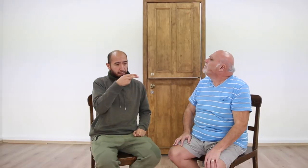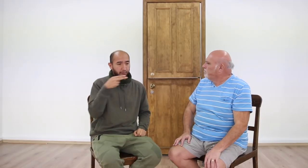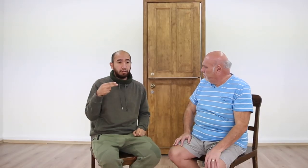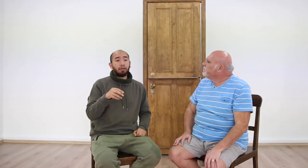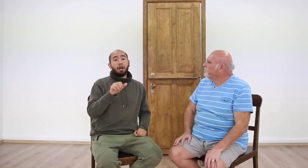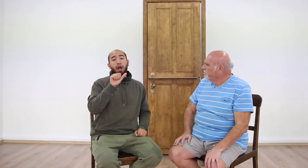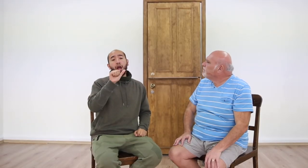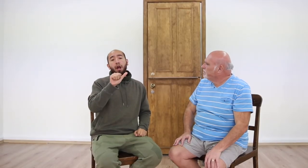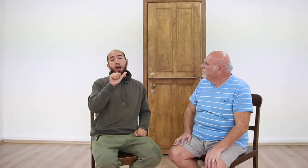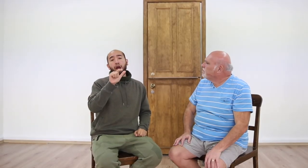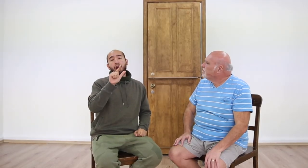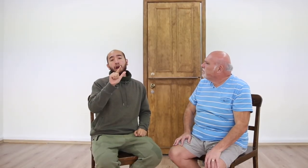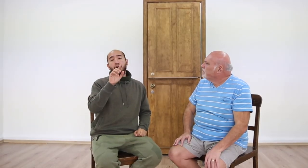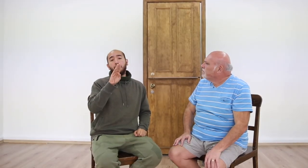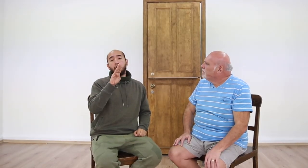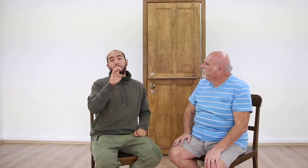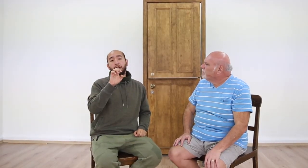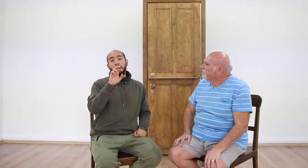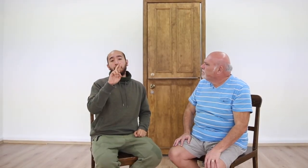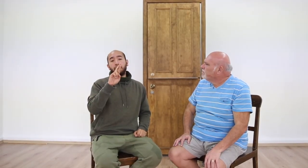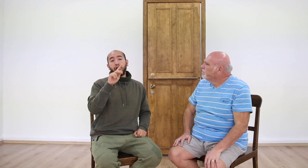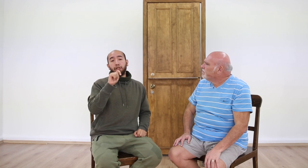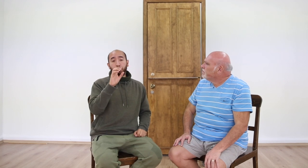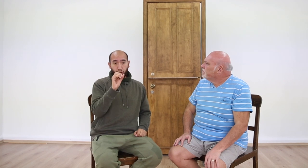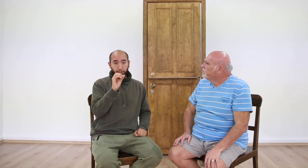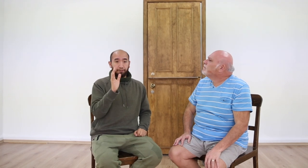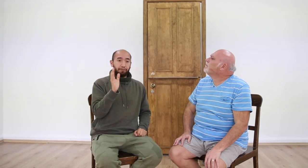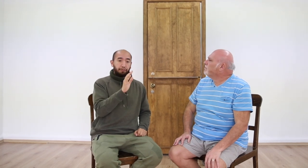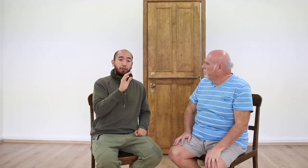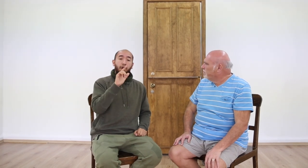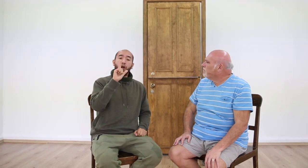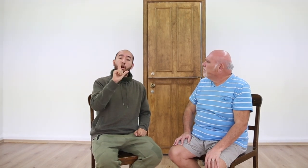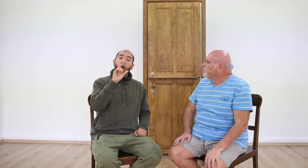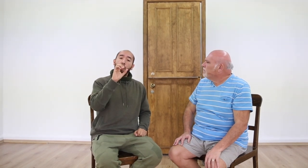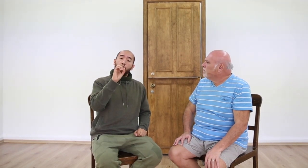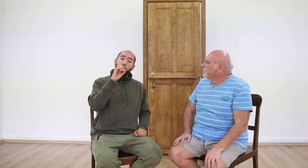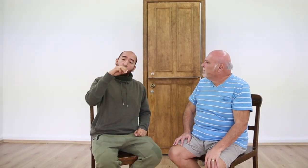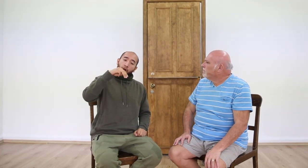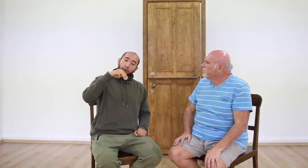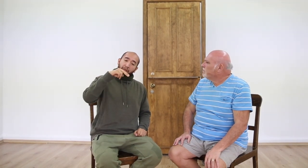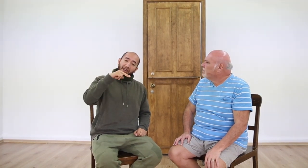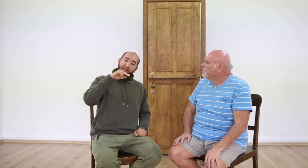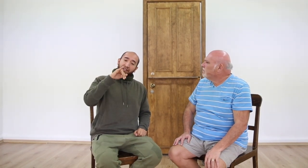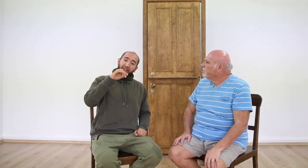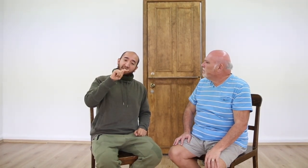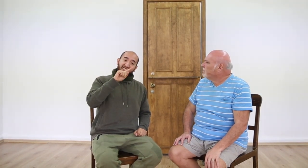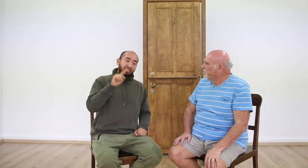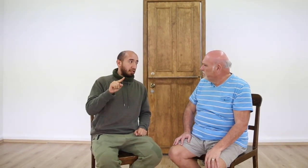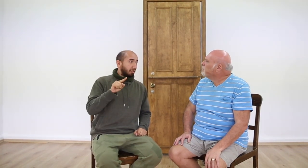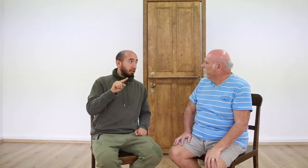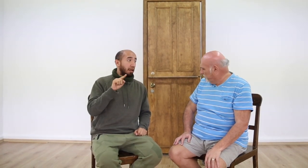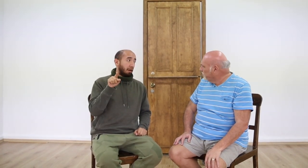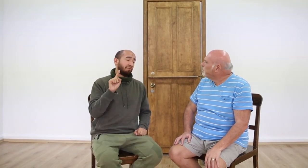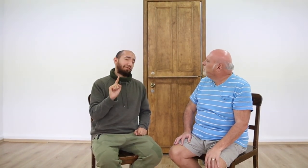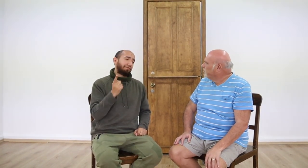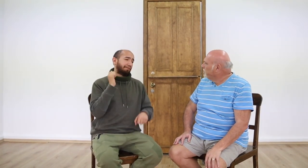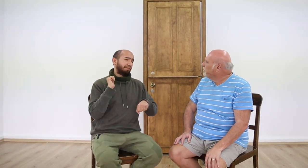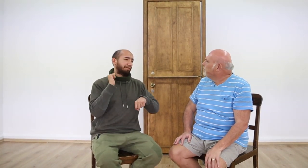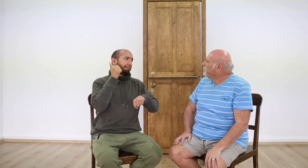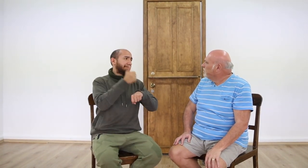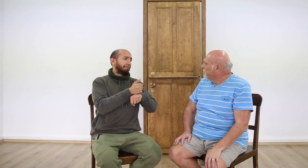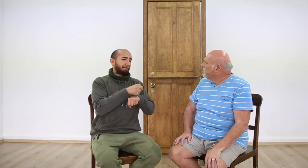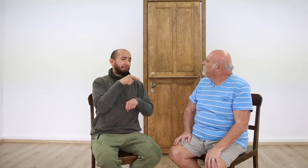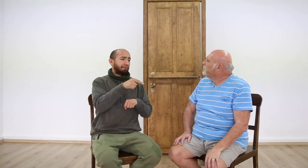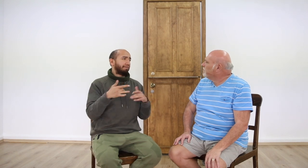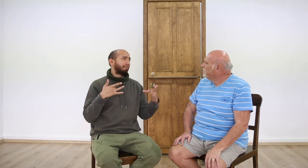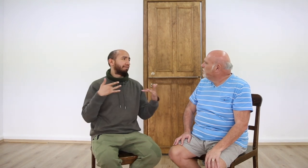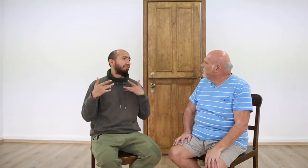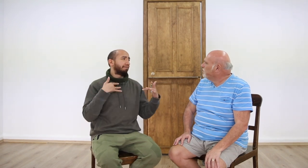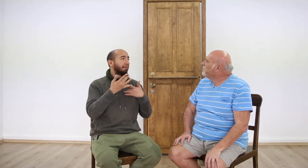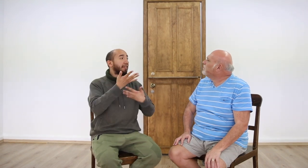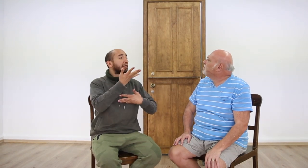Alberto Lomniz, and this is his name sign,